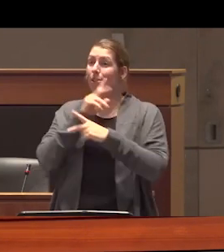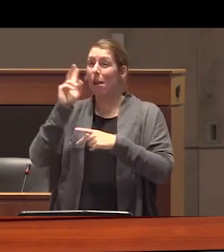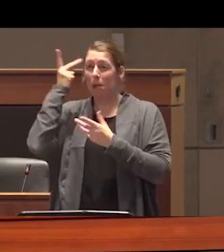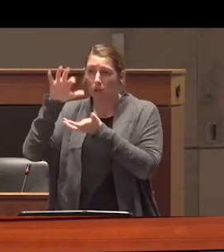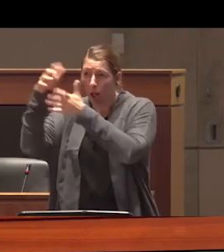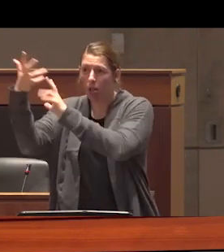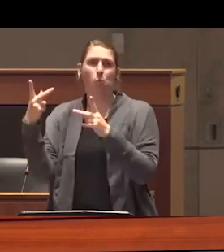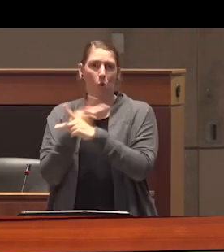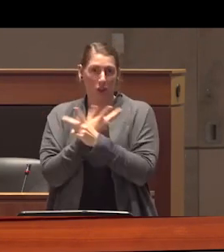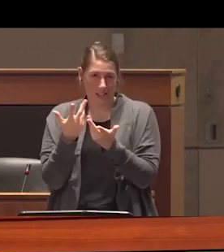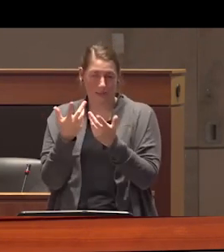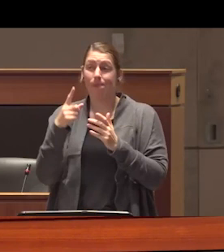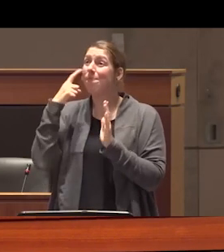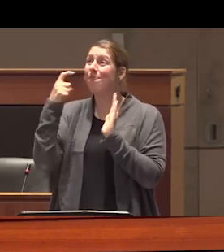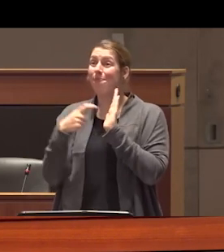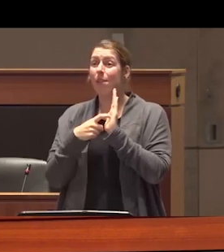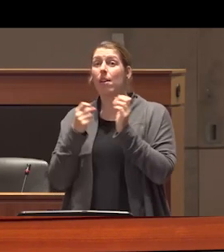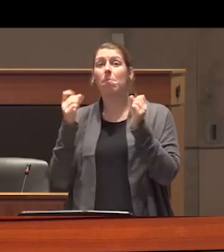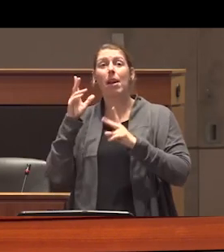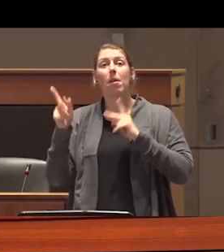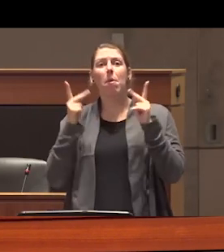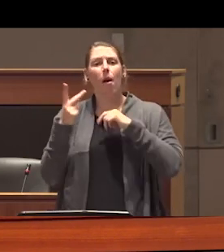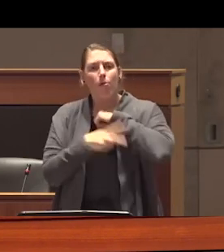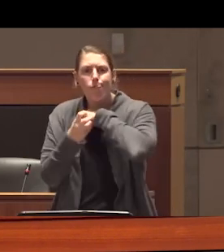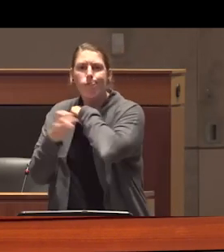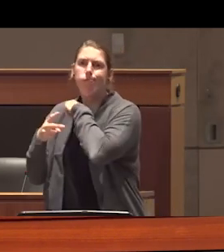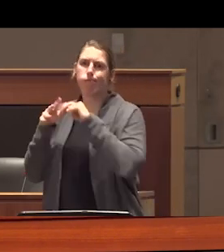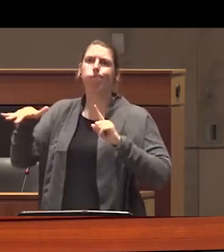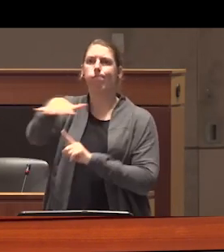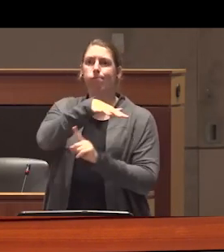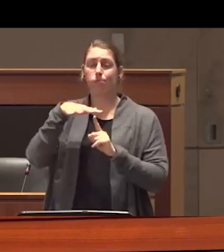this era saw a steep increase in the number of bootleggers and rum runners who produced alcohol